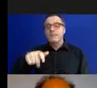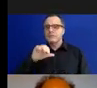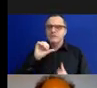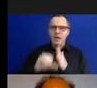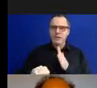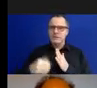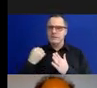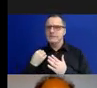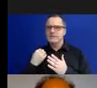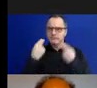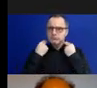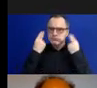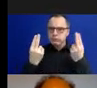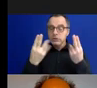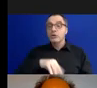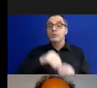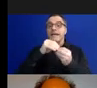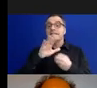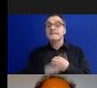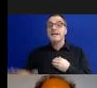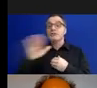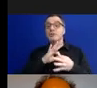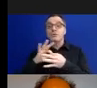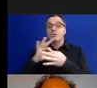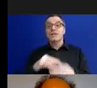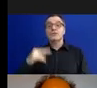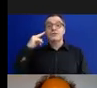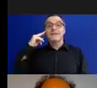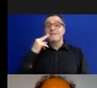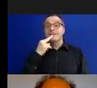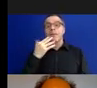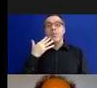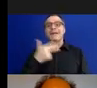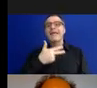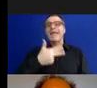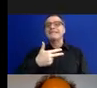forming the National Association of the Deaf and Dumb in 1886. The British Deaf and Dumb